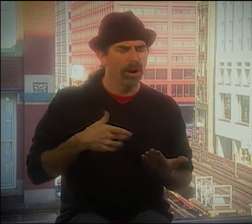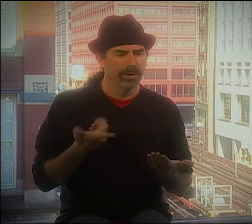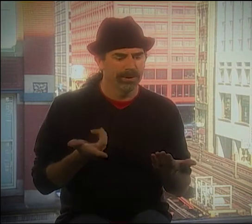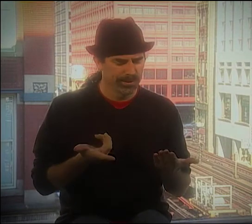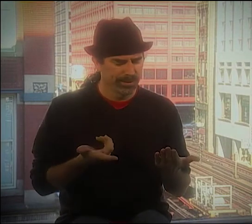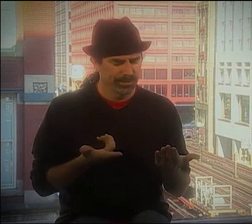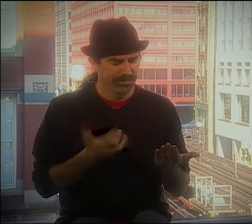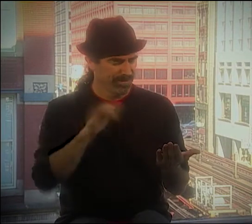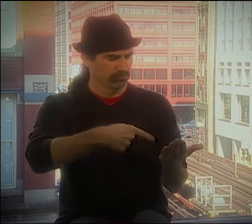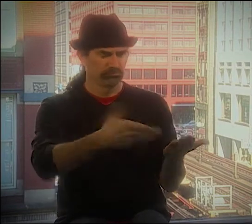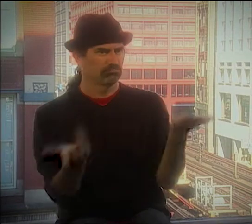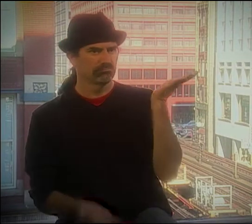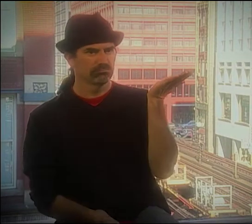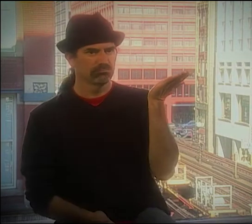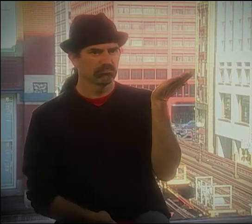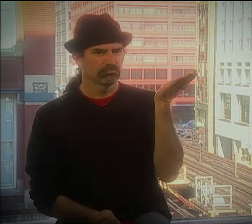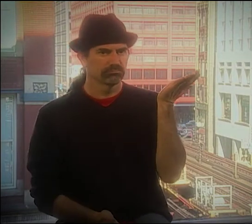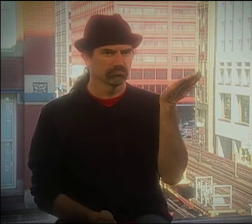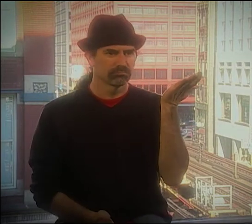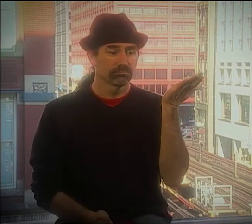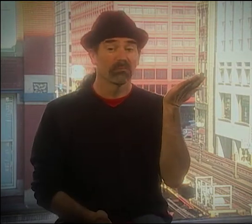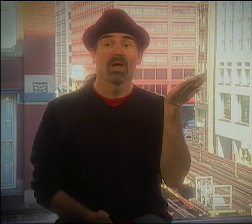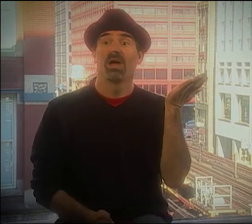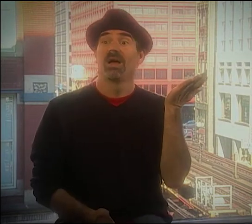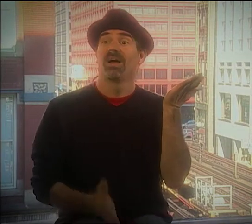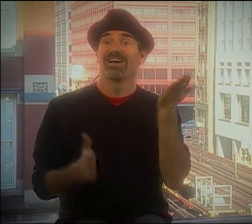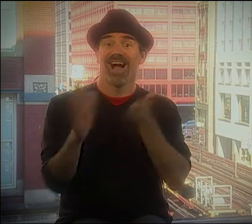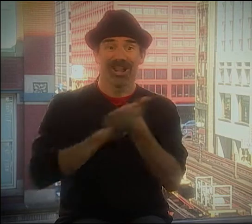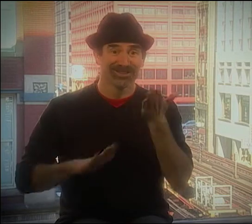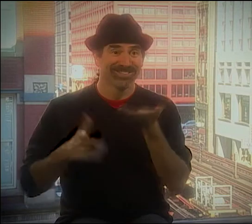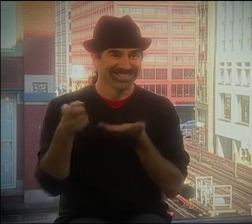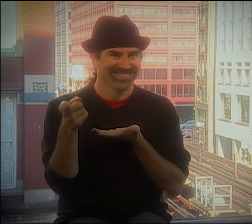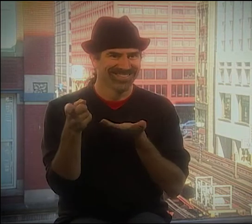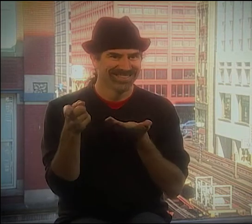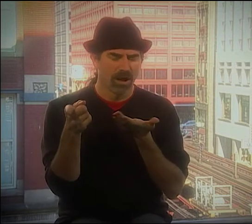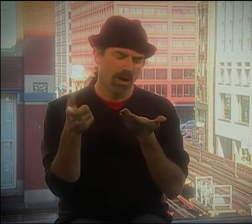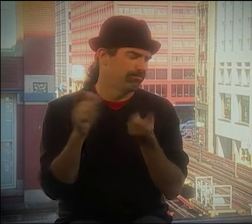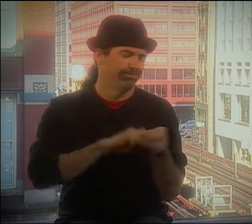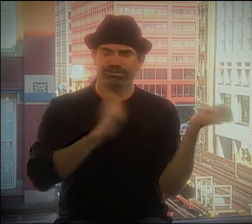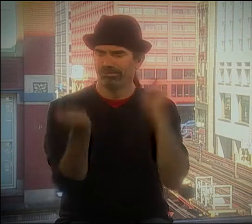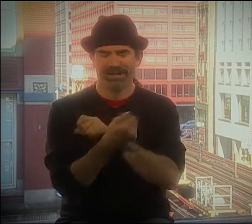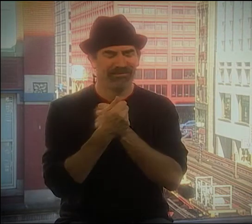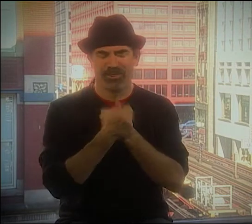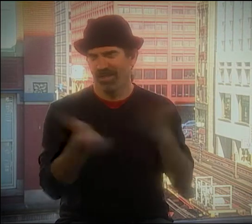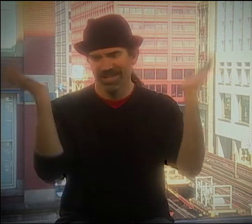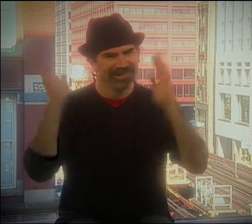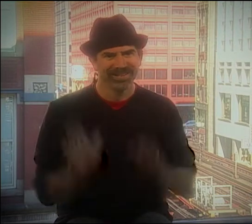AND I ENJOYED THE CHALLENGE. AND THEN I'D HAVE THIS PRODUCT, AND YOU KNOW THEY'D SAY, "IT'S NICE."